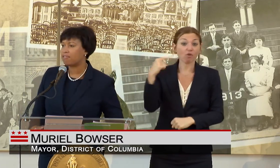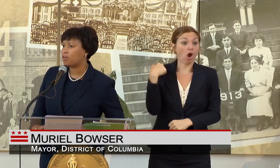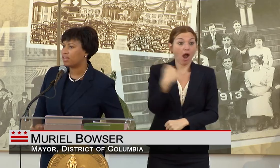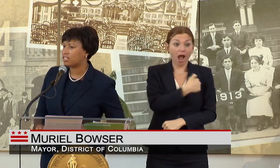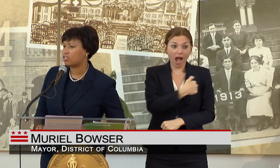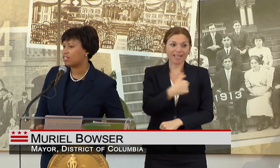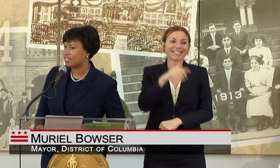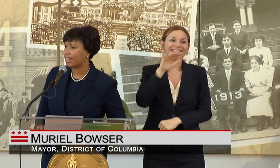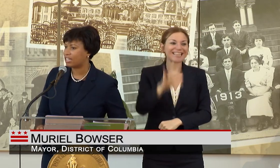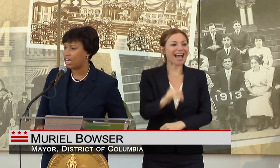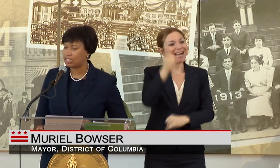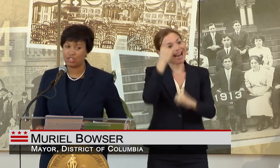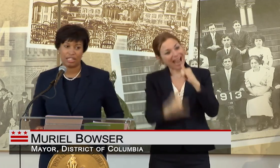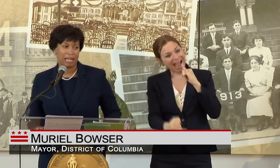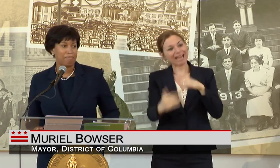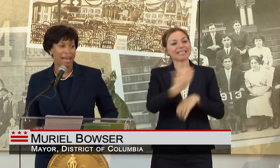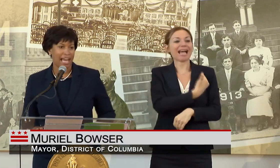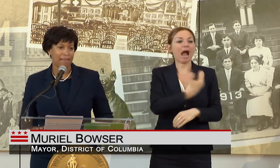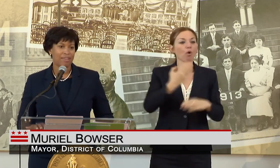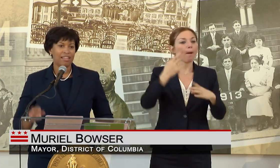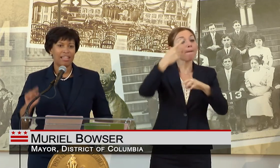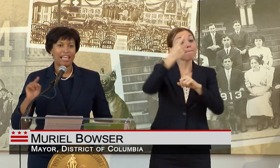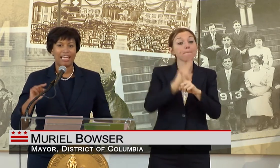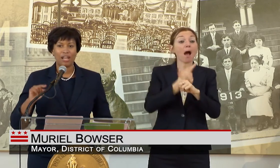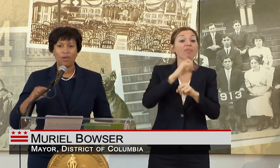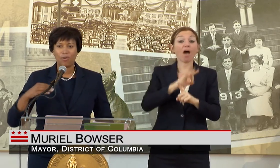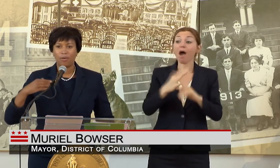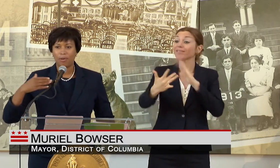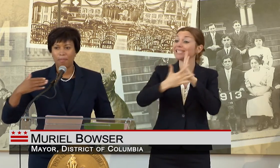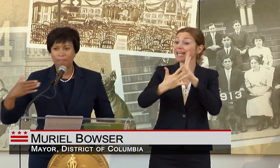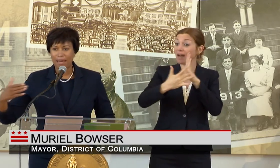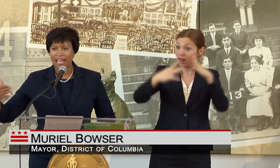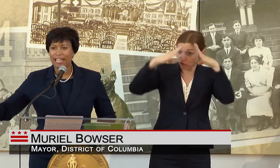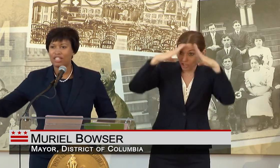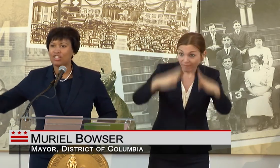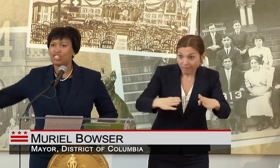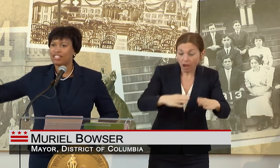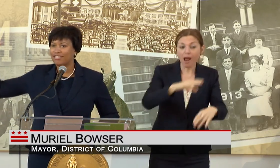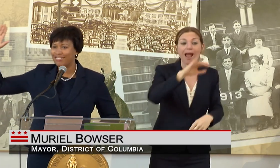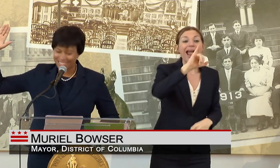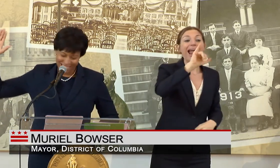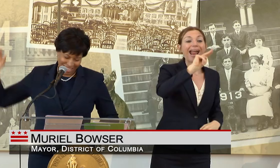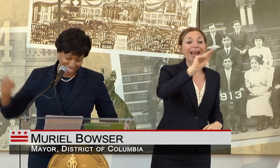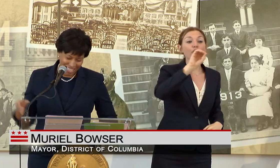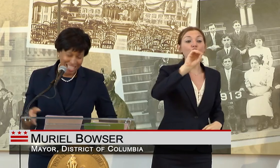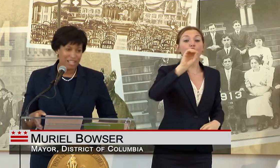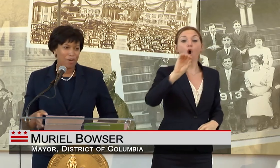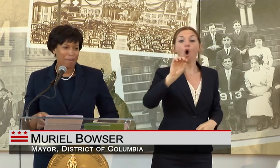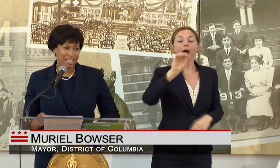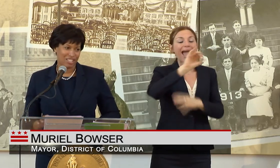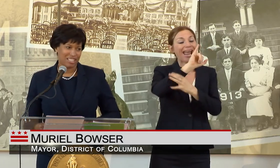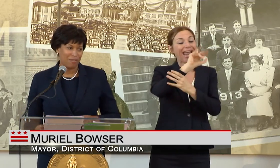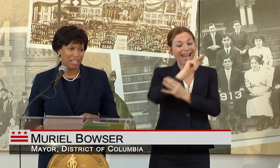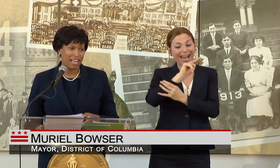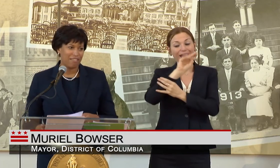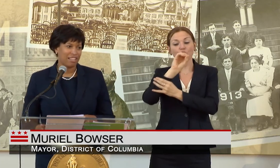FOCUSED ON TECHNOLOGY IN MAY, INNOMAYTION. AND INNOMAYTION, WE HAVE